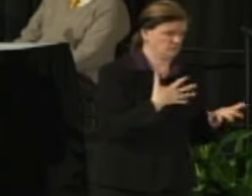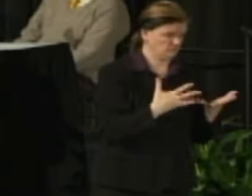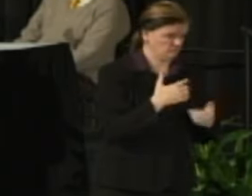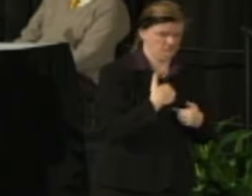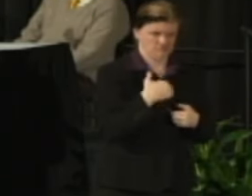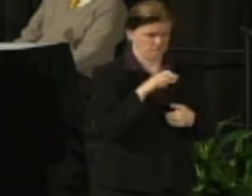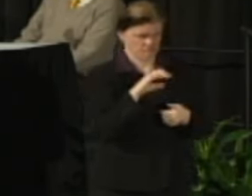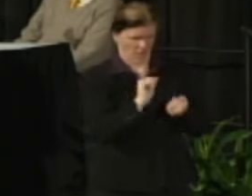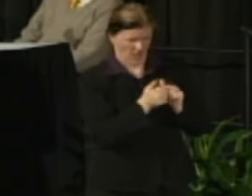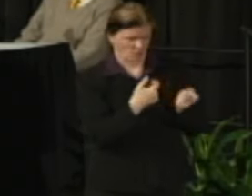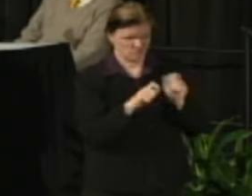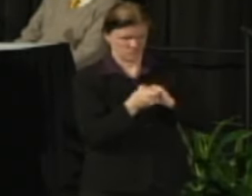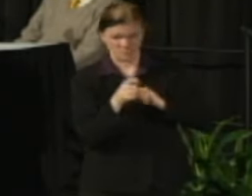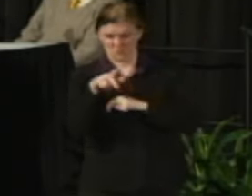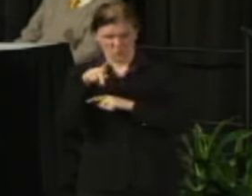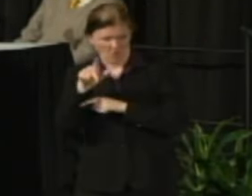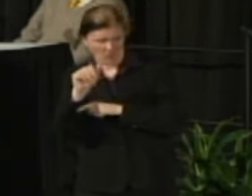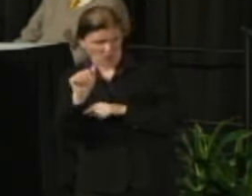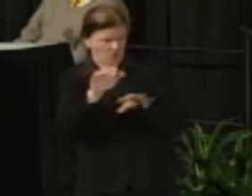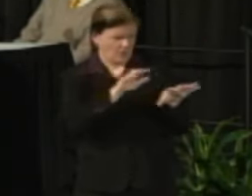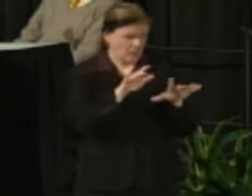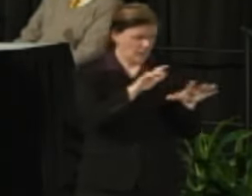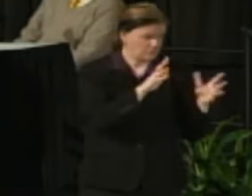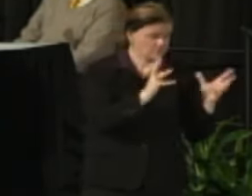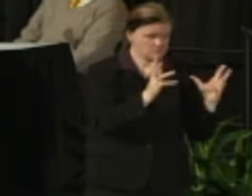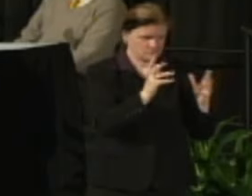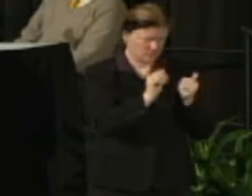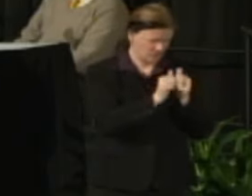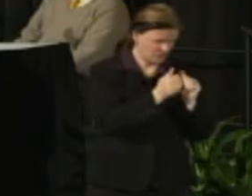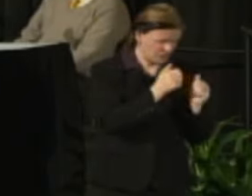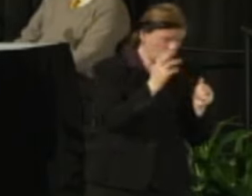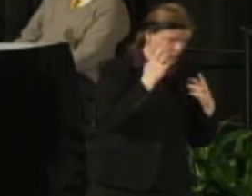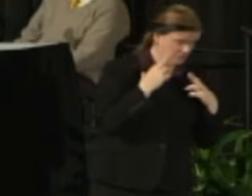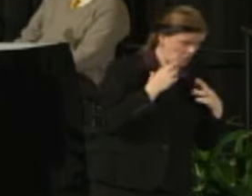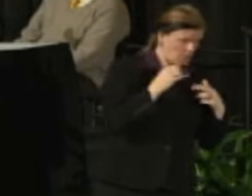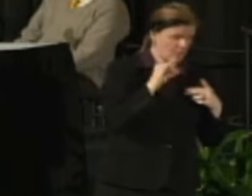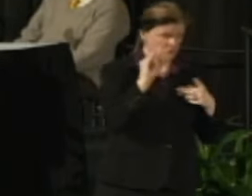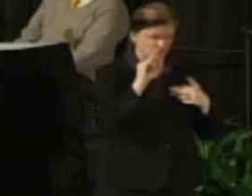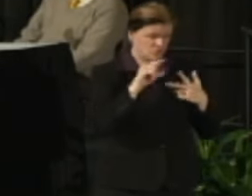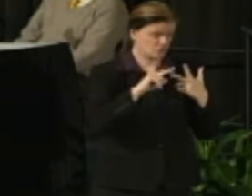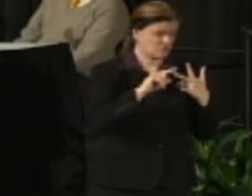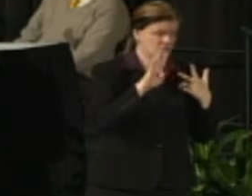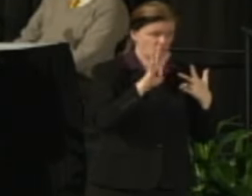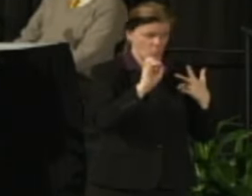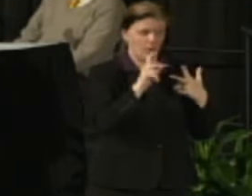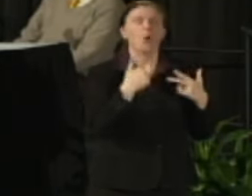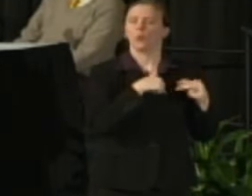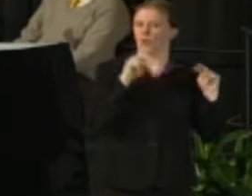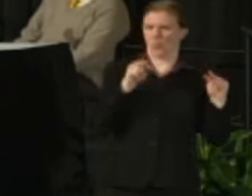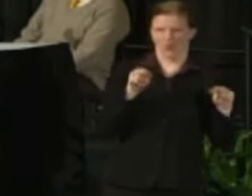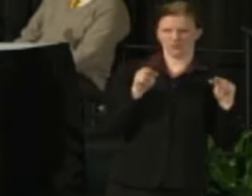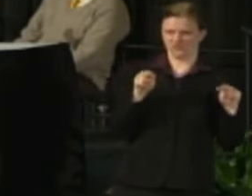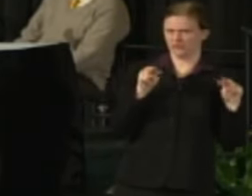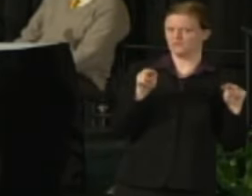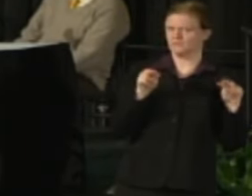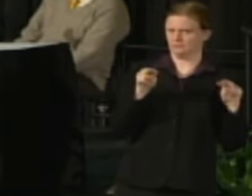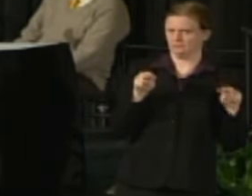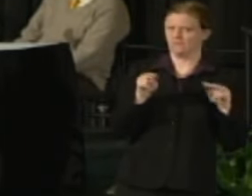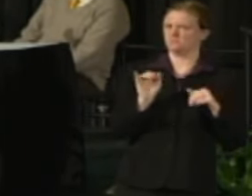as employees apart from what we're called. In terms of actual benefits we are watching that very closely and asking all the same questions.